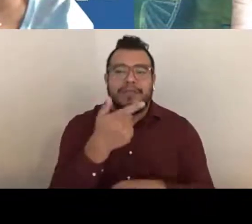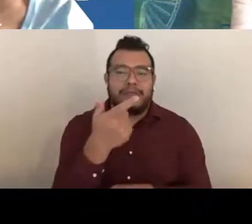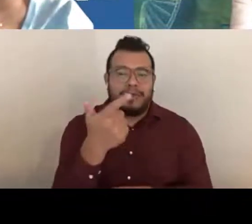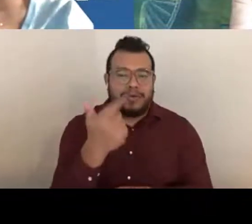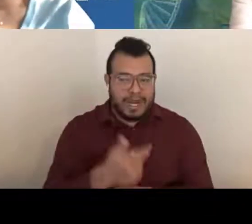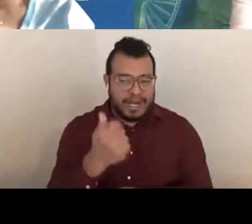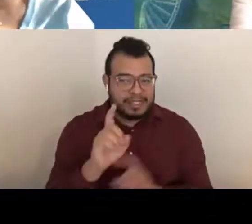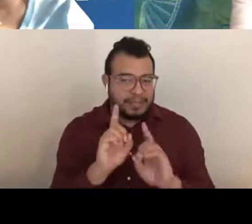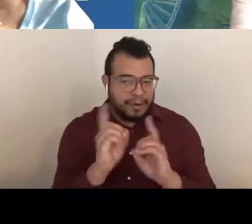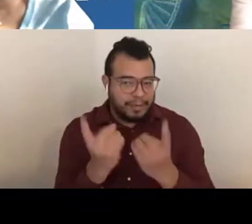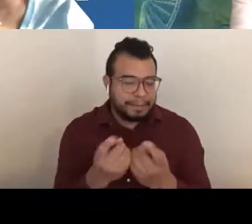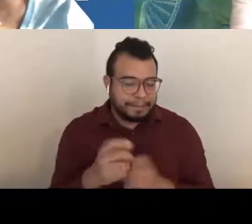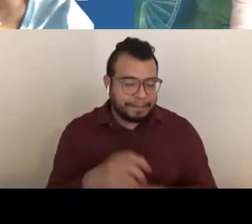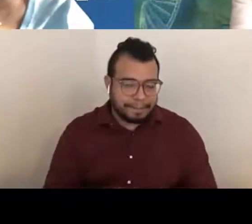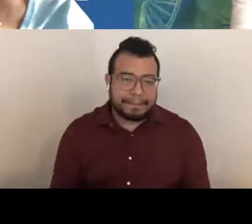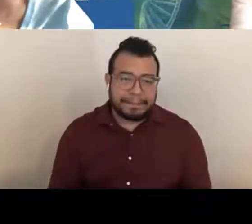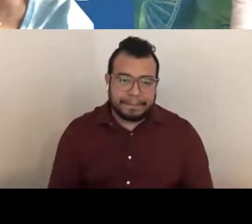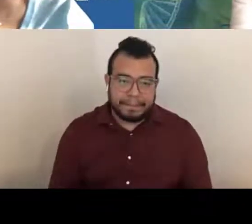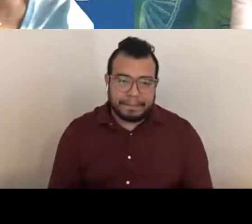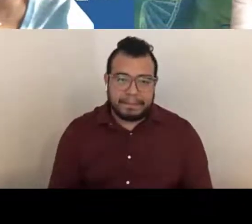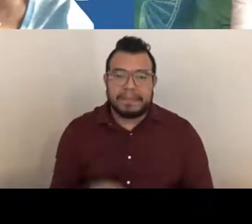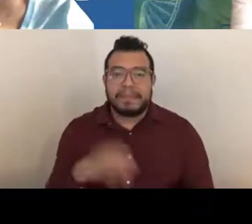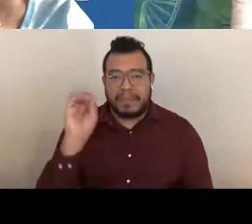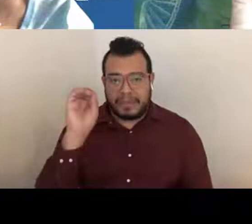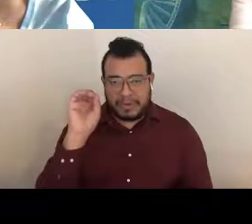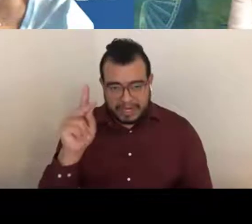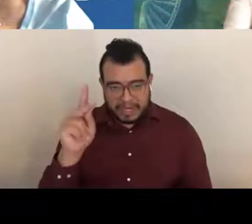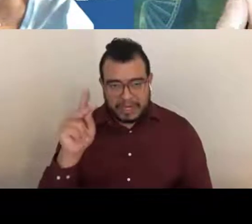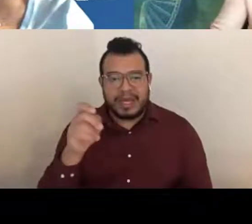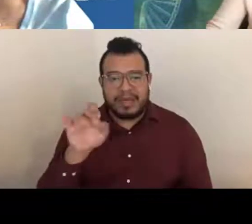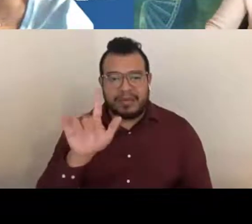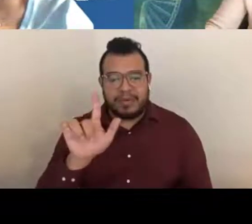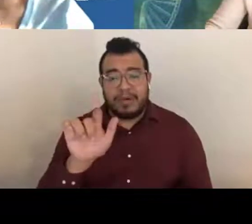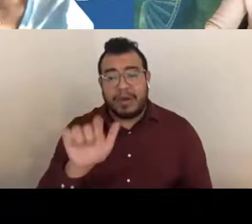April Harrison: Okay, so this is another question I think, Amanda, you probably would be able to answer.